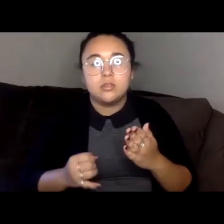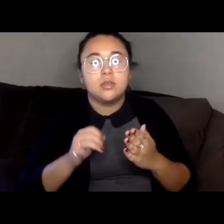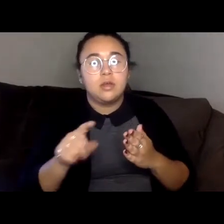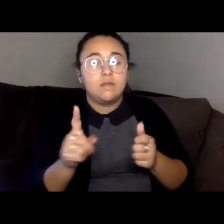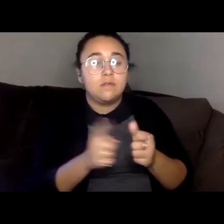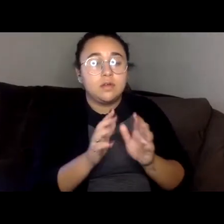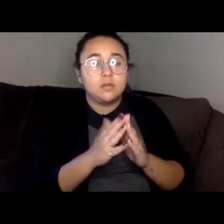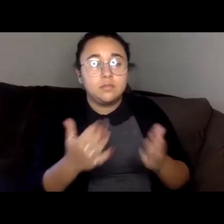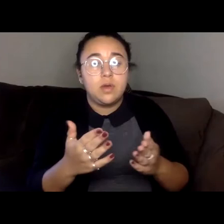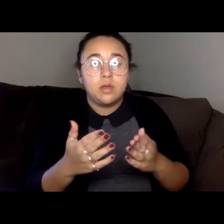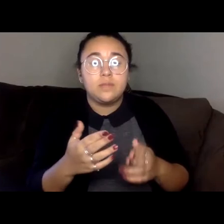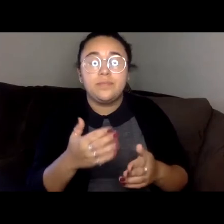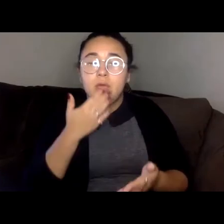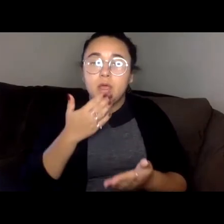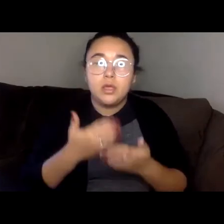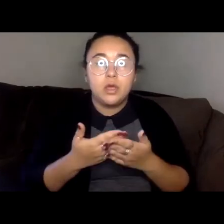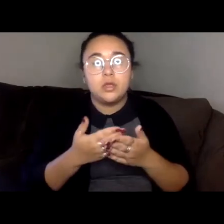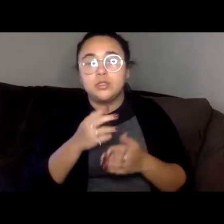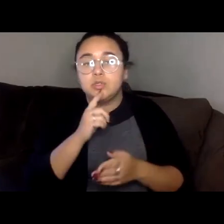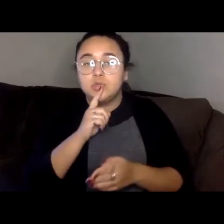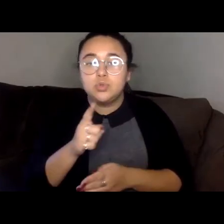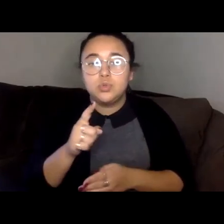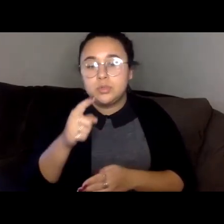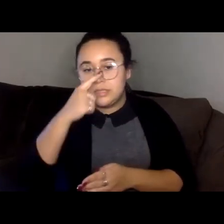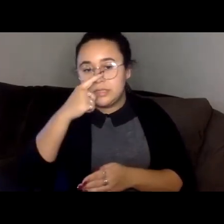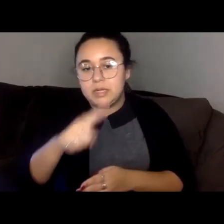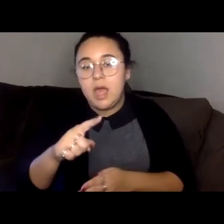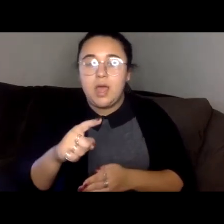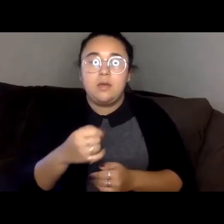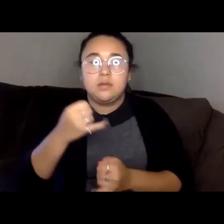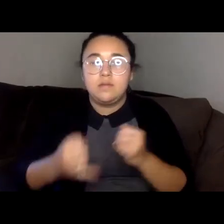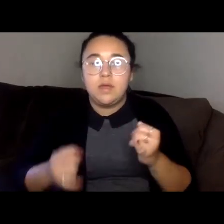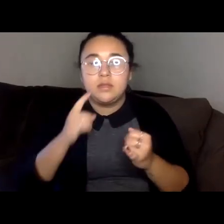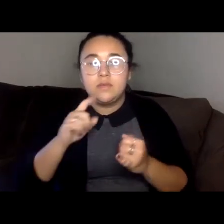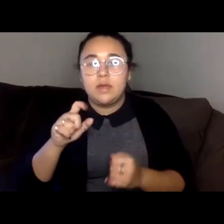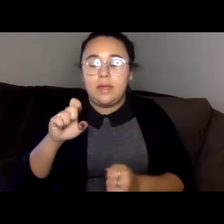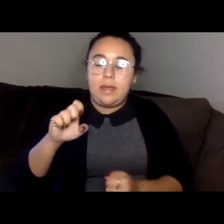It was published in Southeast Asia in September 2020 and went into a second printing in February